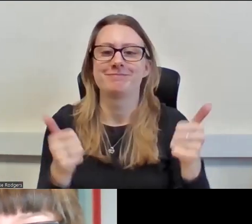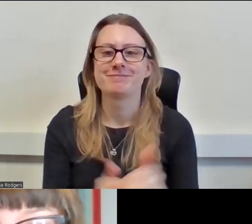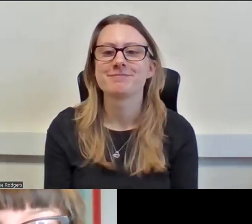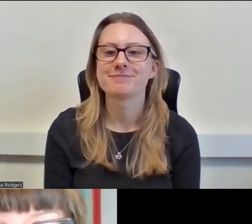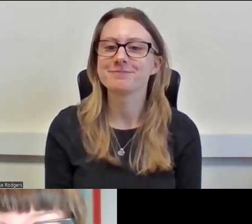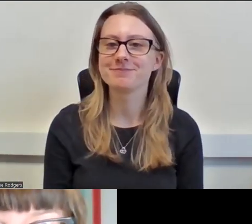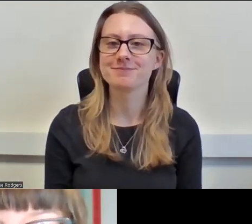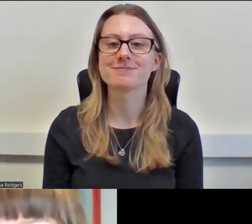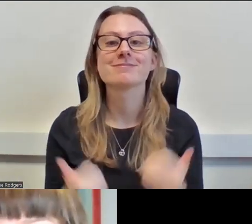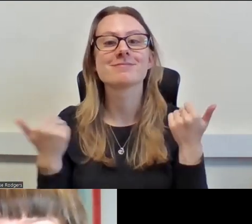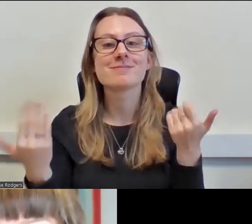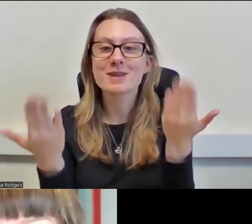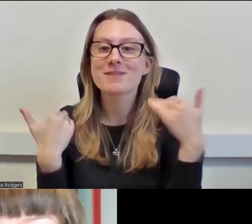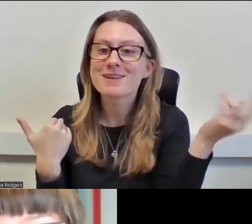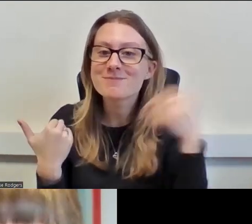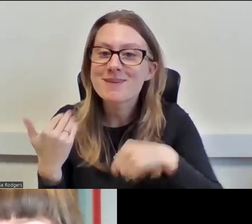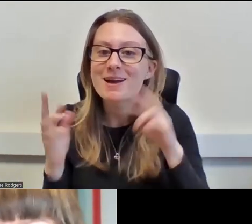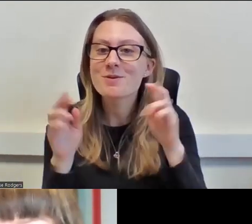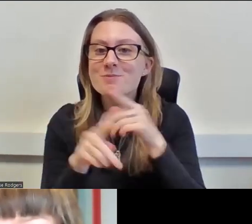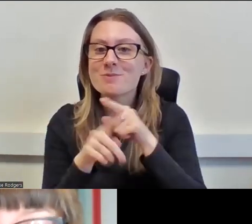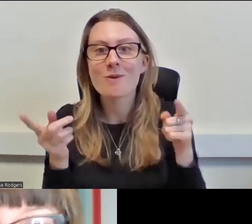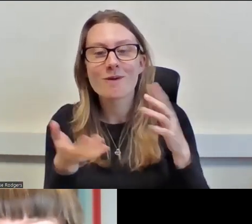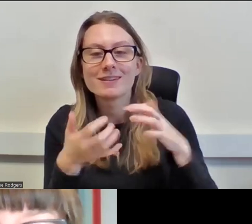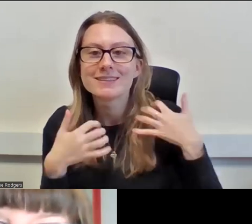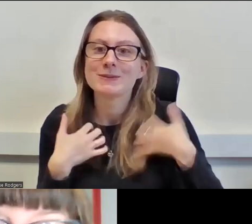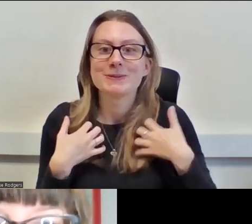Welcome back, I hope we're all refreshed and raring to go for the second part of